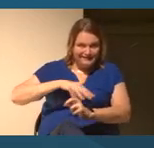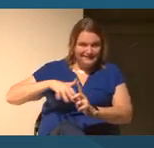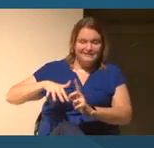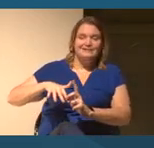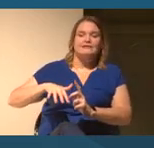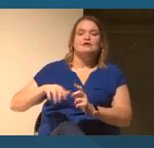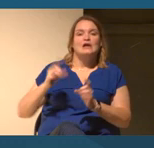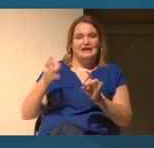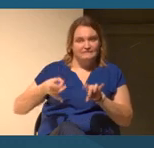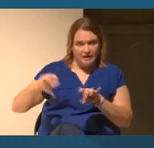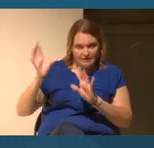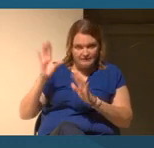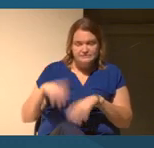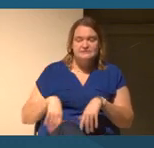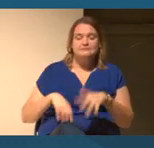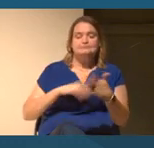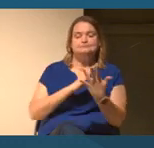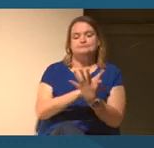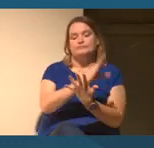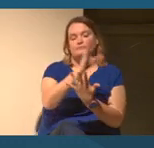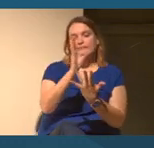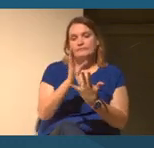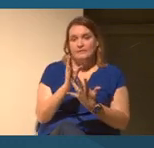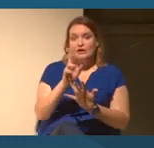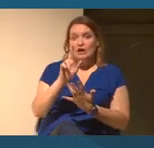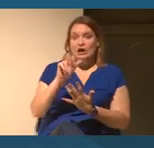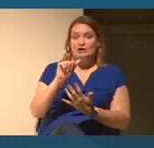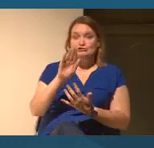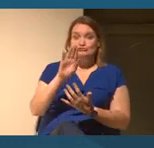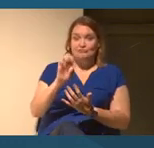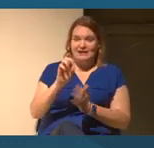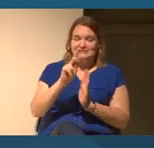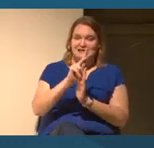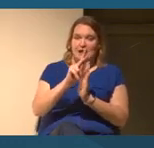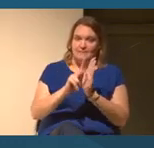Race policy and ethics, and that will be one which you see today and we feel was really